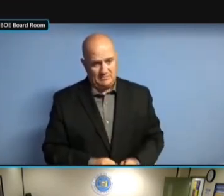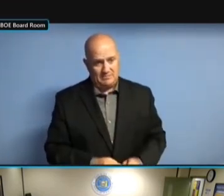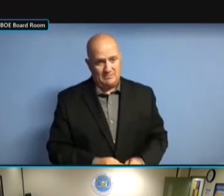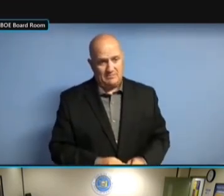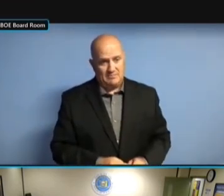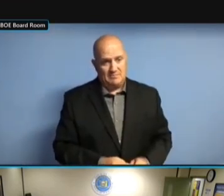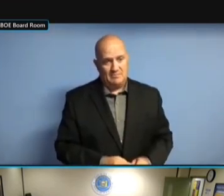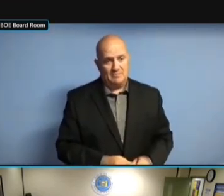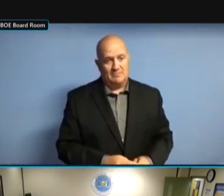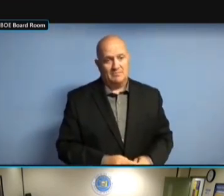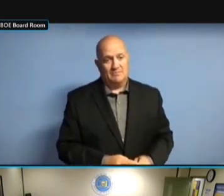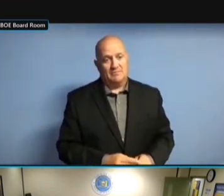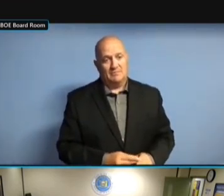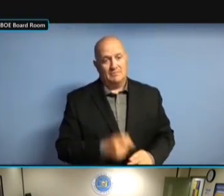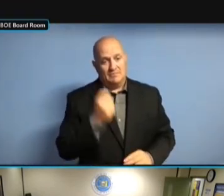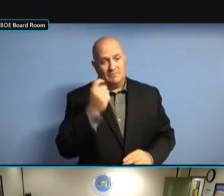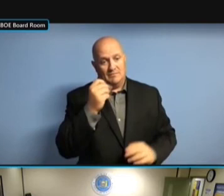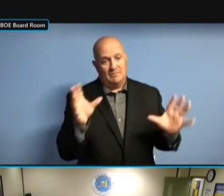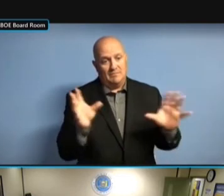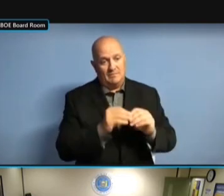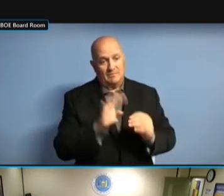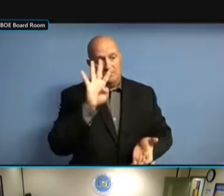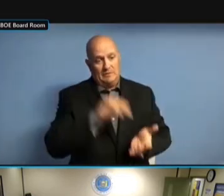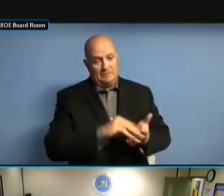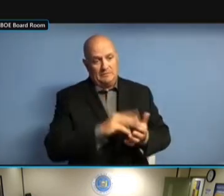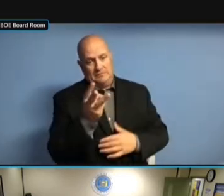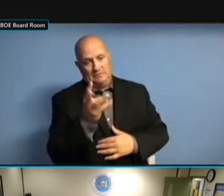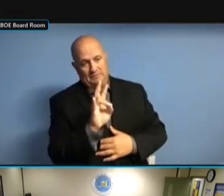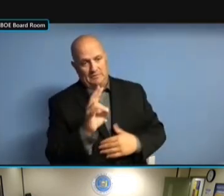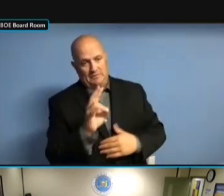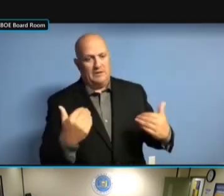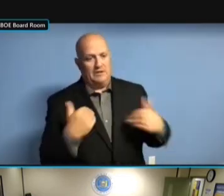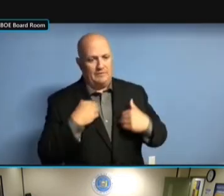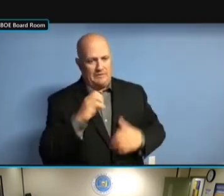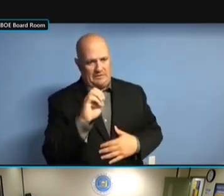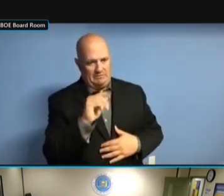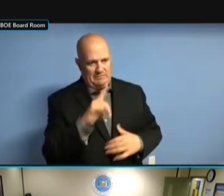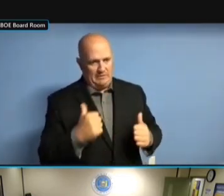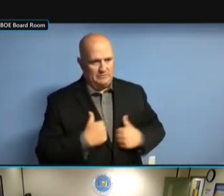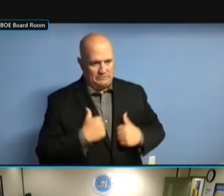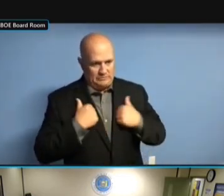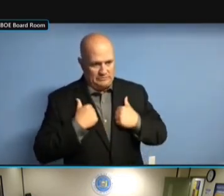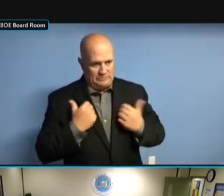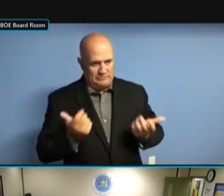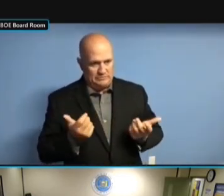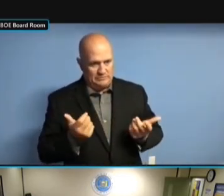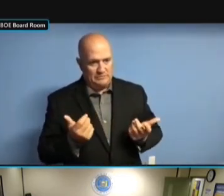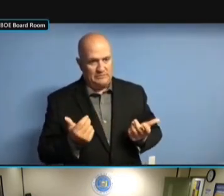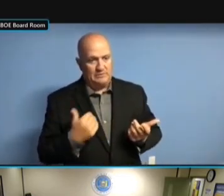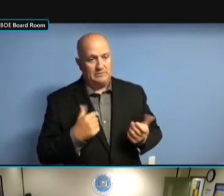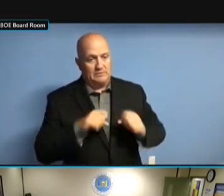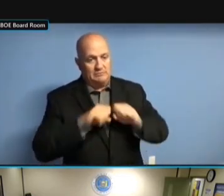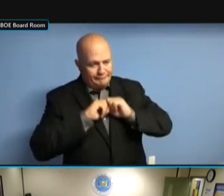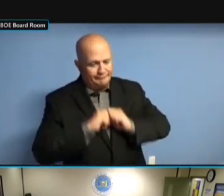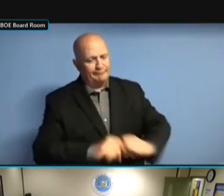HAD AN EMAIL ADDRESS LISTED, AND WE HAD AN EMAIL ADDRESS LISTED, AND WE SENT HAD AN EMAIL ADDRESS LISTED, AND WE SENT AN HAD AN EMAIL ADDRESS LISTED, AND WE SENT AN EMAIL HAD AN EMAIL ADDRESS LISTED, AND WE SENT AN EMAIL TO HAD AN EMAIL ADDRESS LISTED, AND WE SENT AN EMAIL TO THOSE WE SENT AN EMAIL TO THOSE WE SENT AN EMAIL TO THOSE COMMITTEES WE SENT AN EMAIL TO THOSE COMMITTEES IN WE SENT AN EMAIL TO THOSE COMMITTEES IN LIEU WE SENT AN EMAIL TO THOSE COMMITTEES IN LIEU OF WE SENT AN EMAIL TO THOSE COMMITTEES IN LIEU OF THE COMMITTEES IN LIEU OF THE COMMITTEES IN LIEU OF THE CERTIFIED COMMITTEES IN LIEU OF THE CERTIFIED LETTER. CERTIFIED LETTER. CERTIFIED LETTER. AND CERTIFIED LETTER. AND THAT